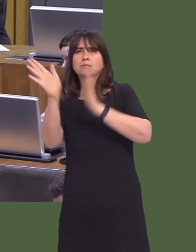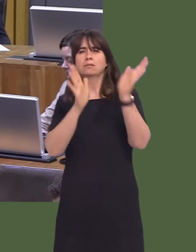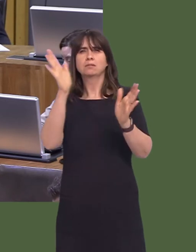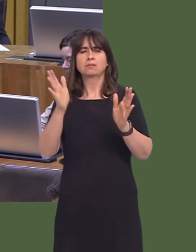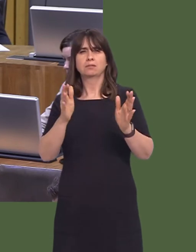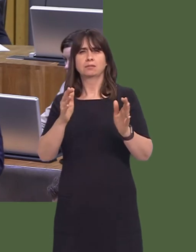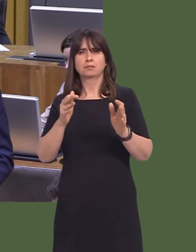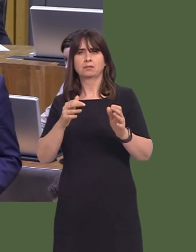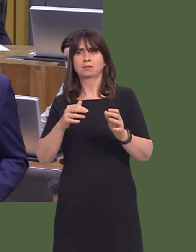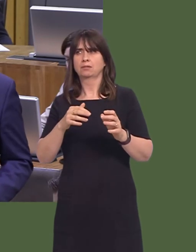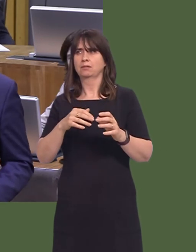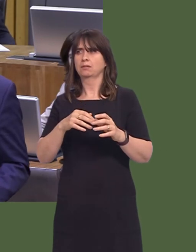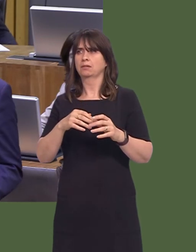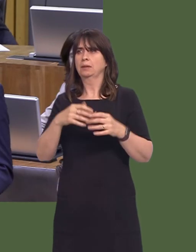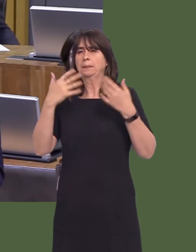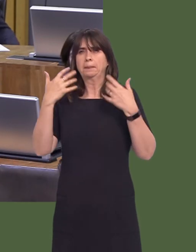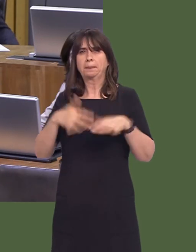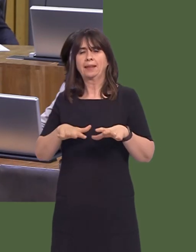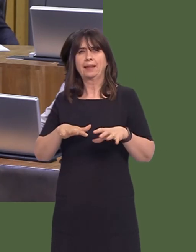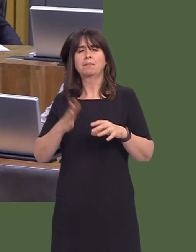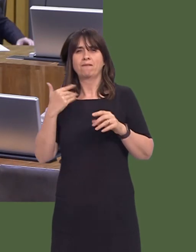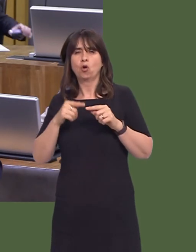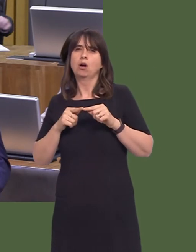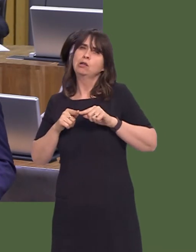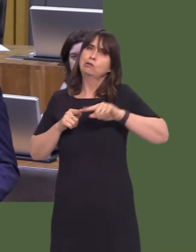then on to Bangor existed, after an hour's wait in Aberystwyth for those who then went